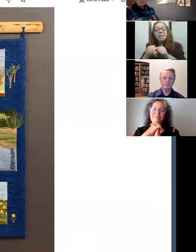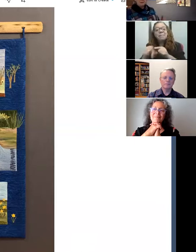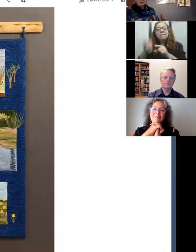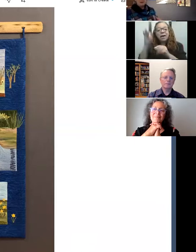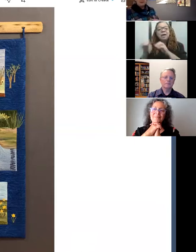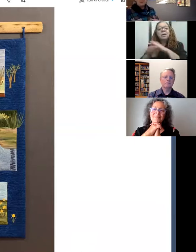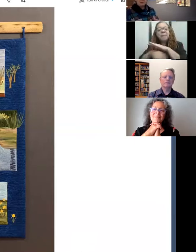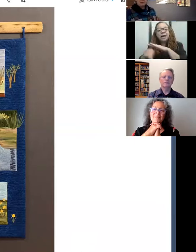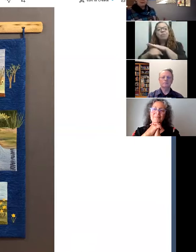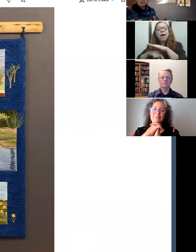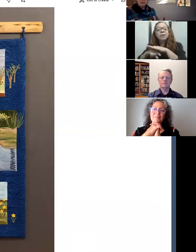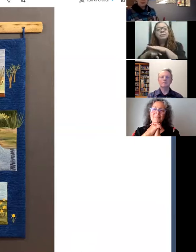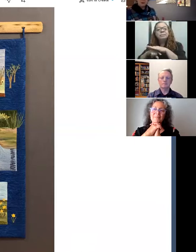but then they just look like they're floating!